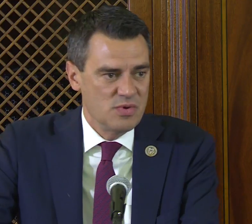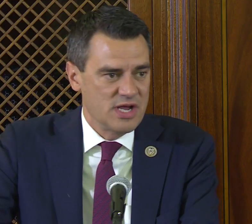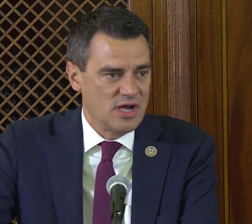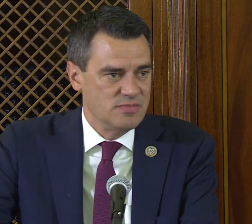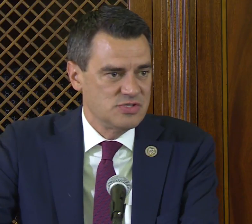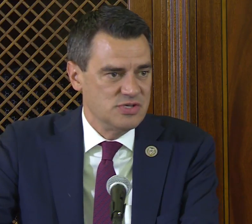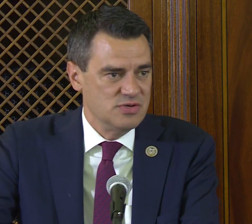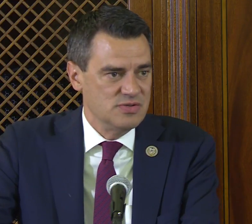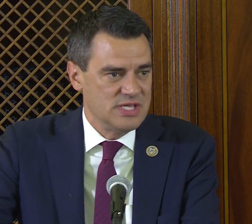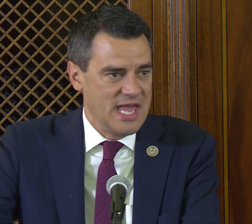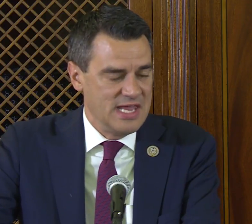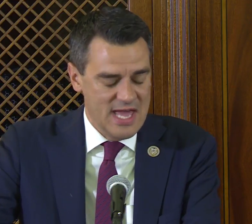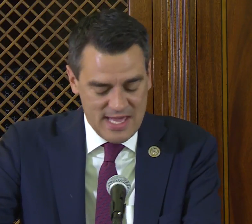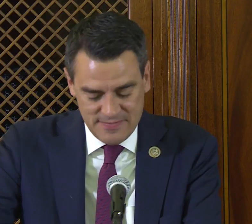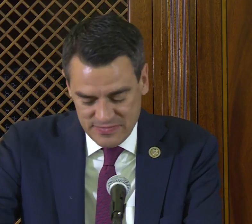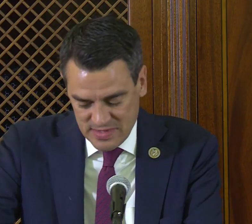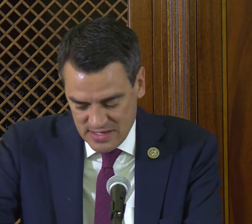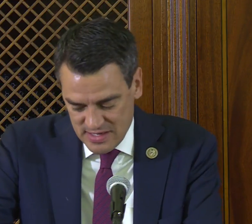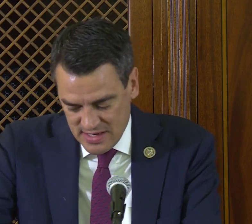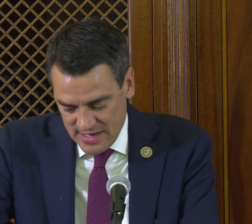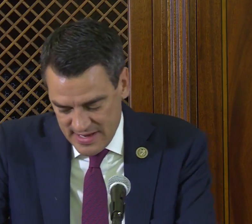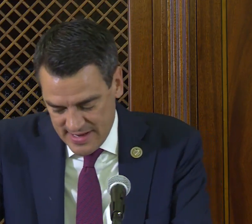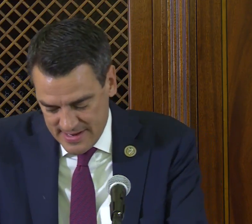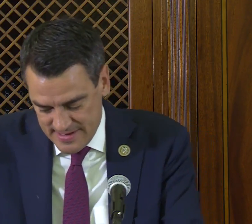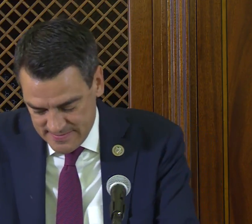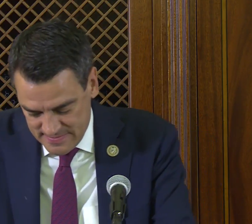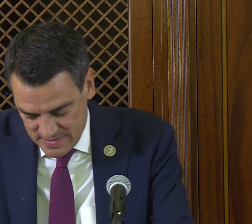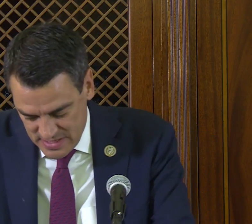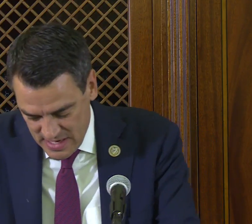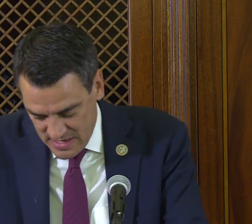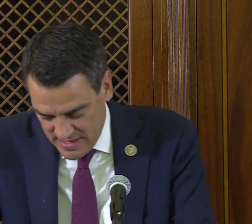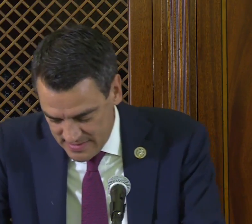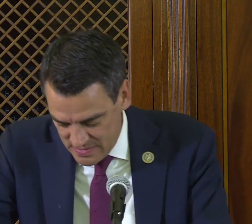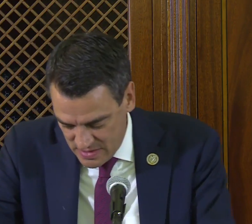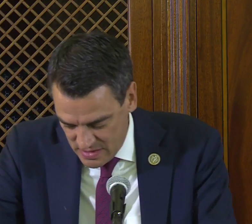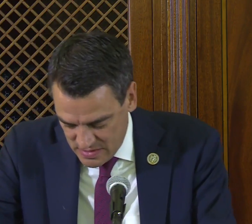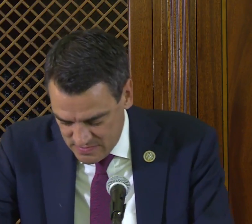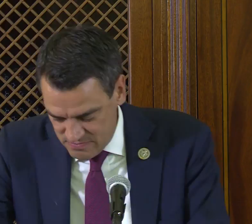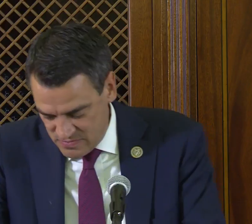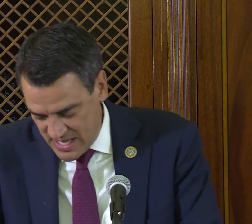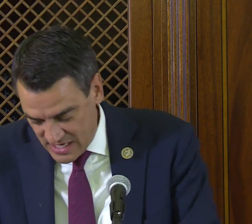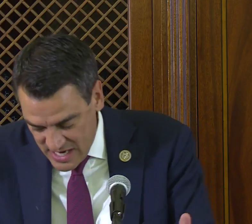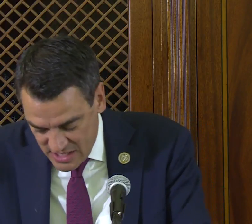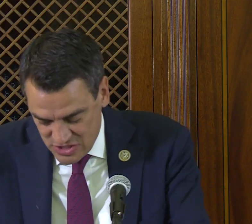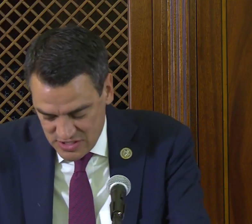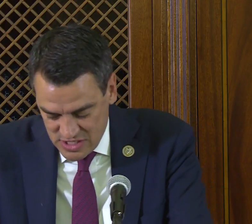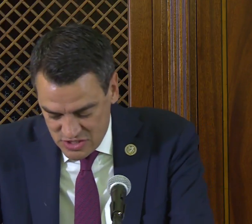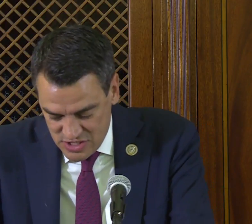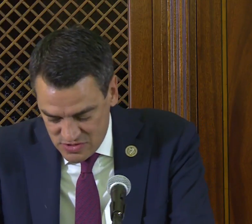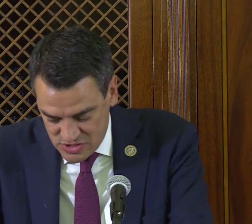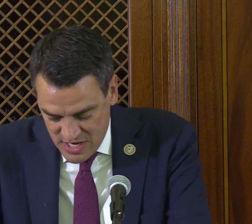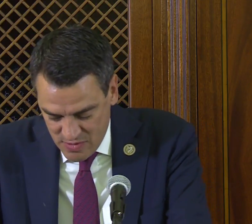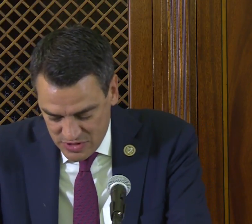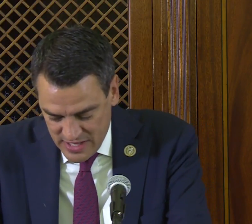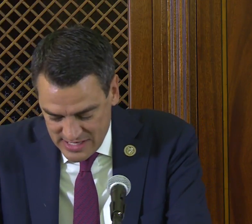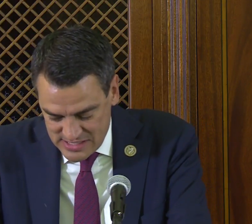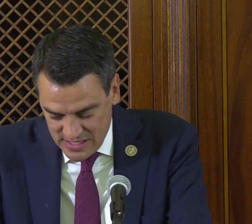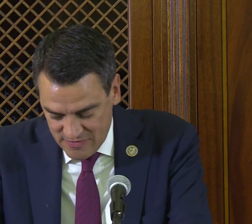when it comes to the ADA. That connection continues today with the legacy left